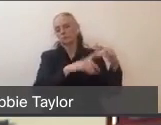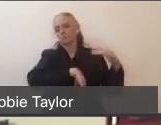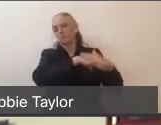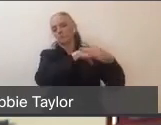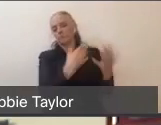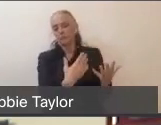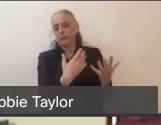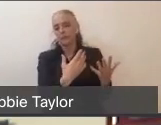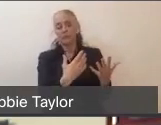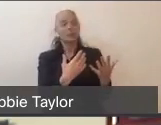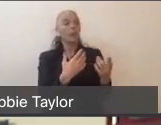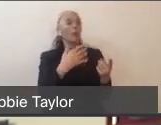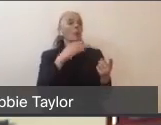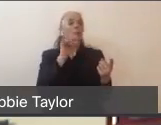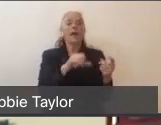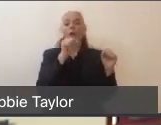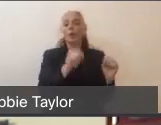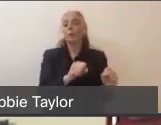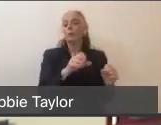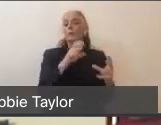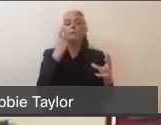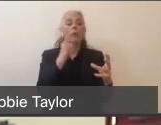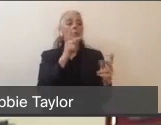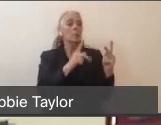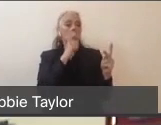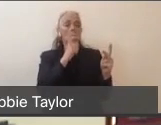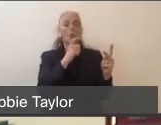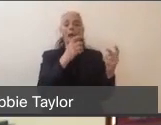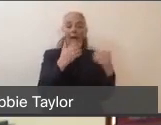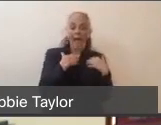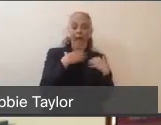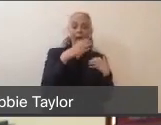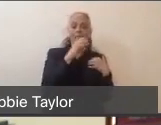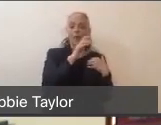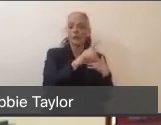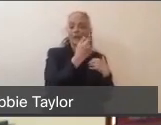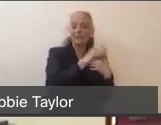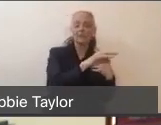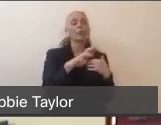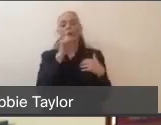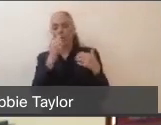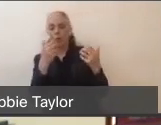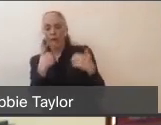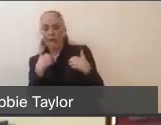for either the COVID-19 positive patients, or COVID-19 negative. And our decision point for hospitals to start using an alternate care site